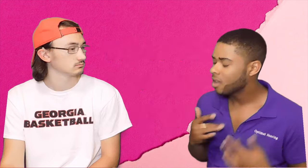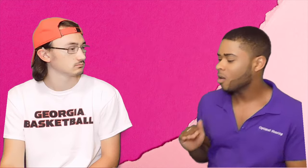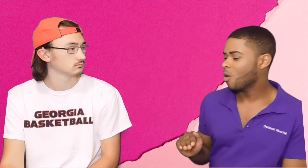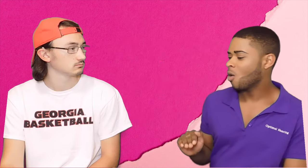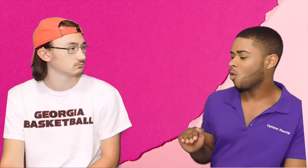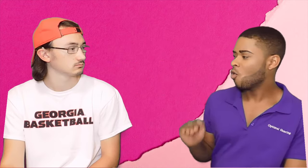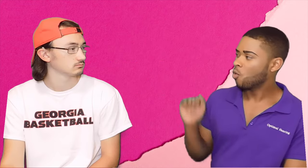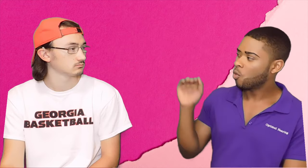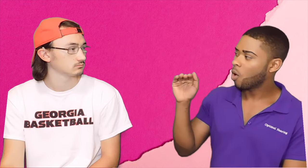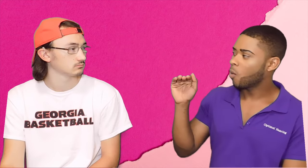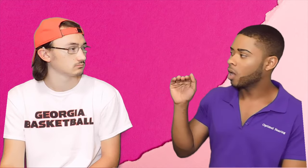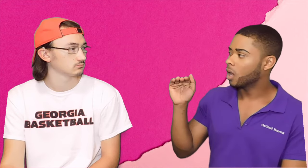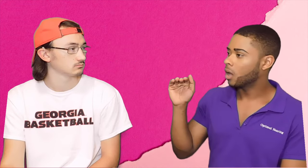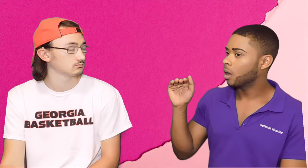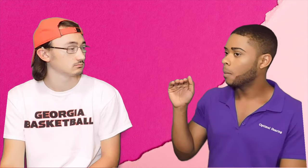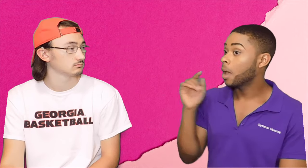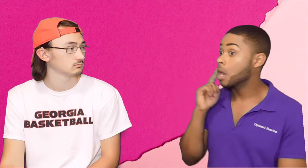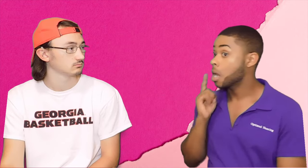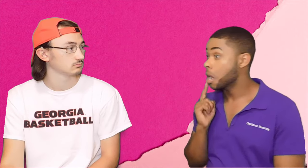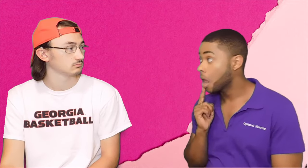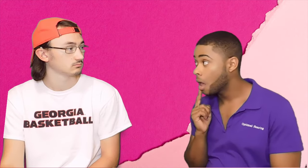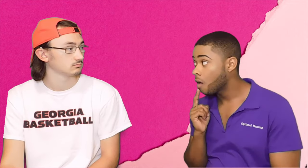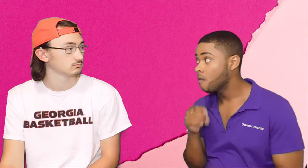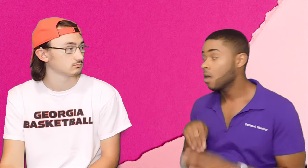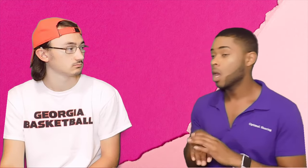Bryce: How did it feel growing up Deaf in a hearing world?